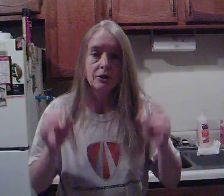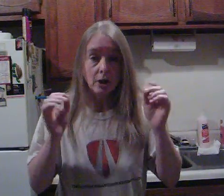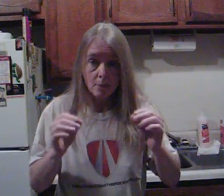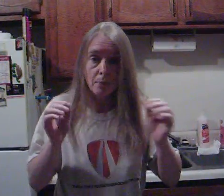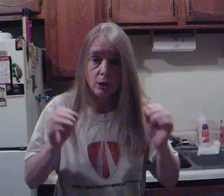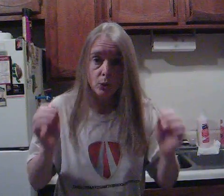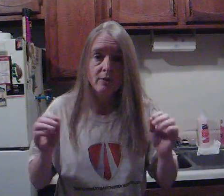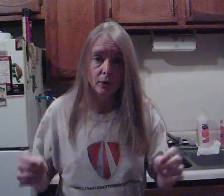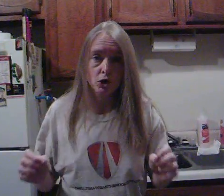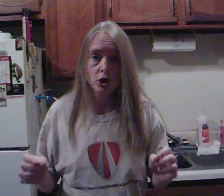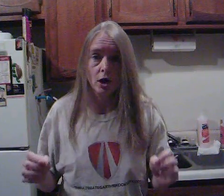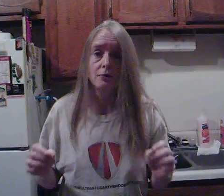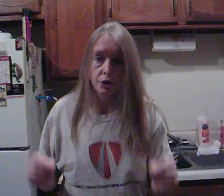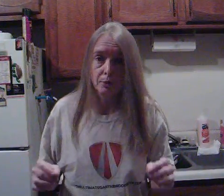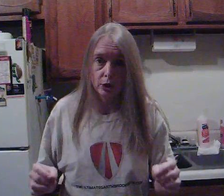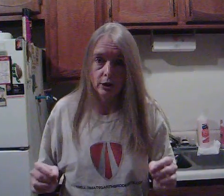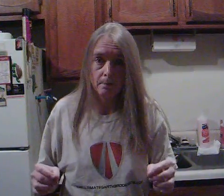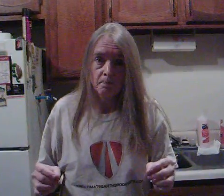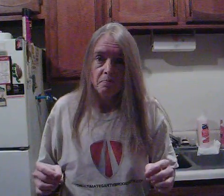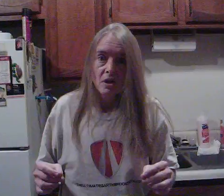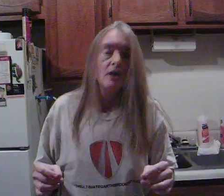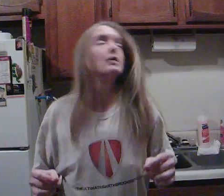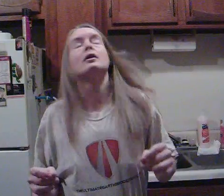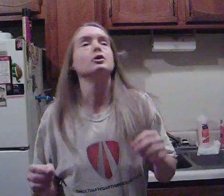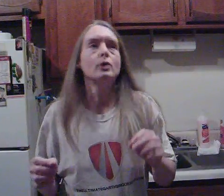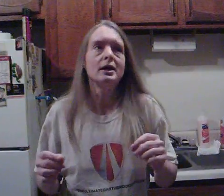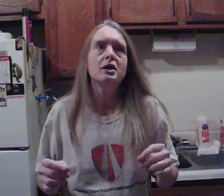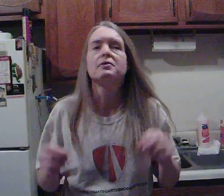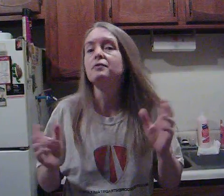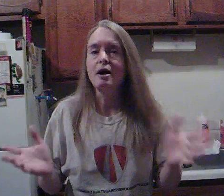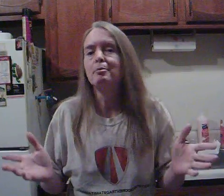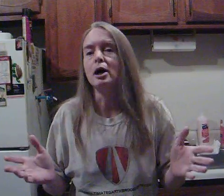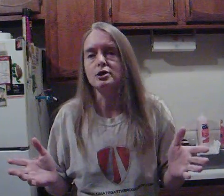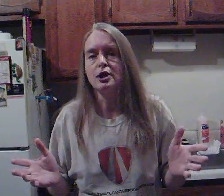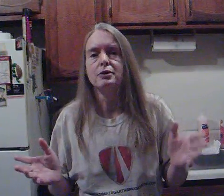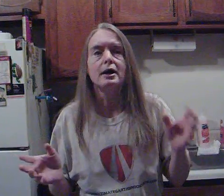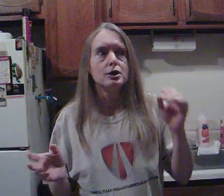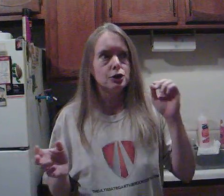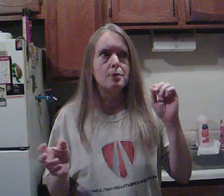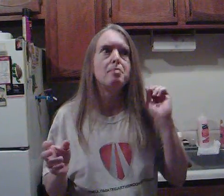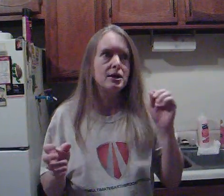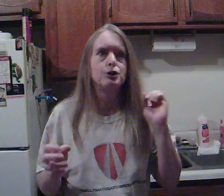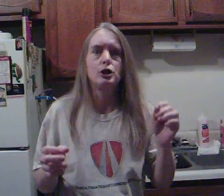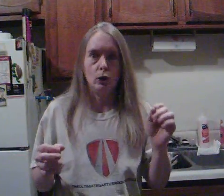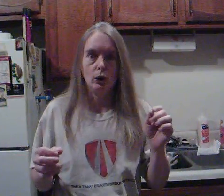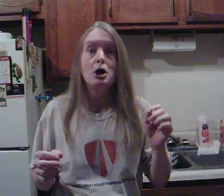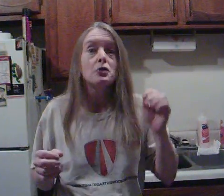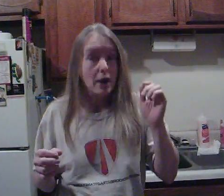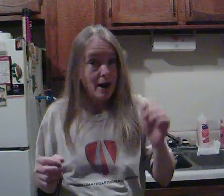like the mp3 version, of this book. You can get it for 5 buck. And that is THE best deal, that i